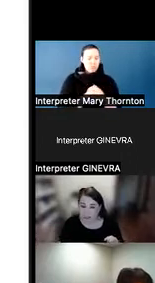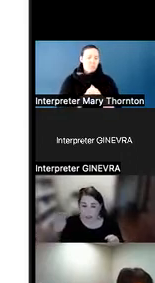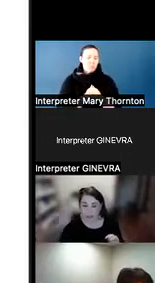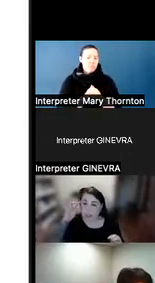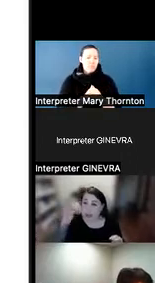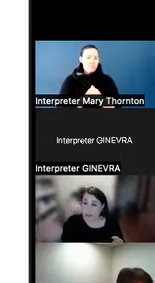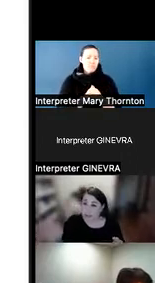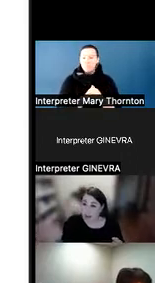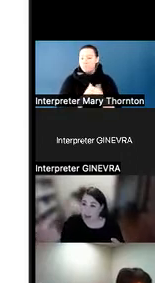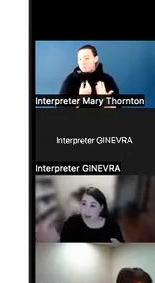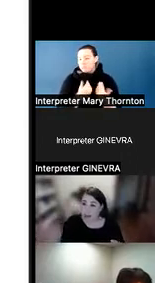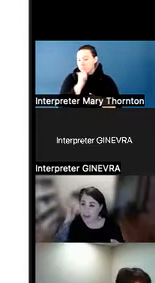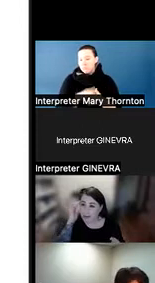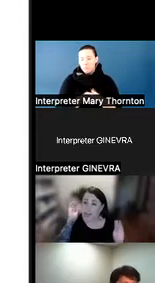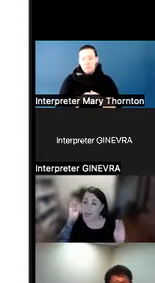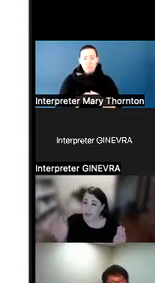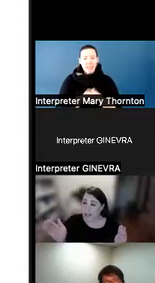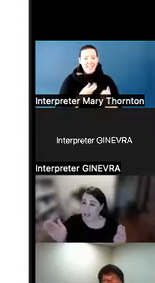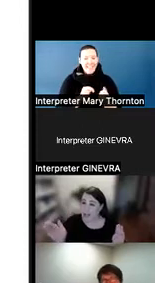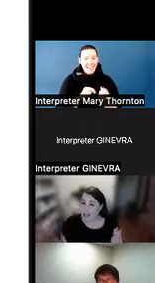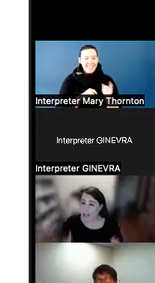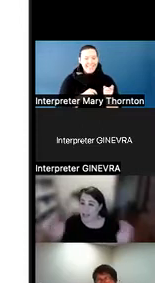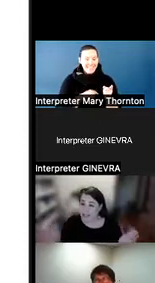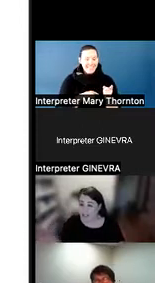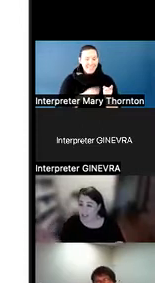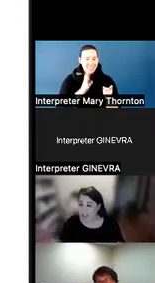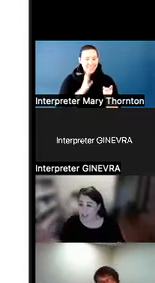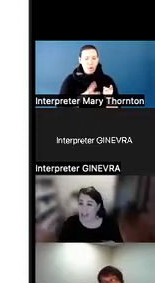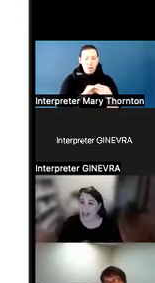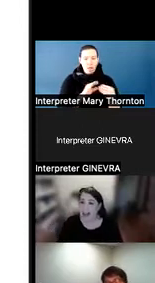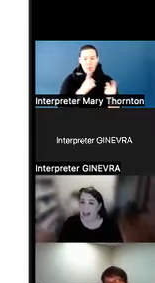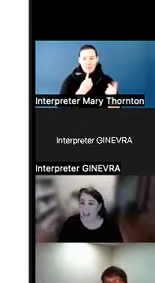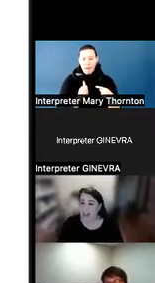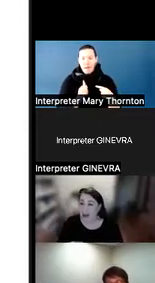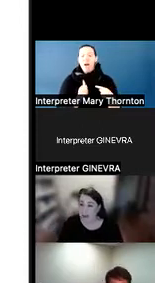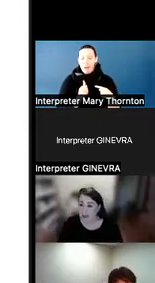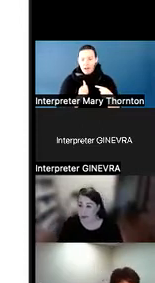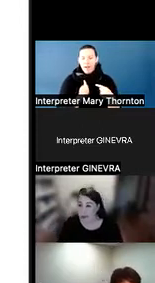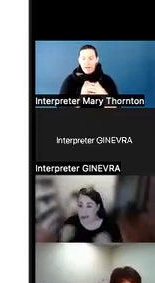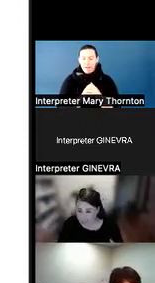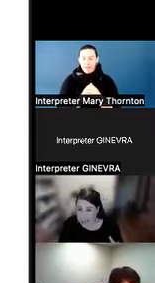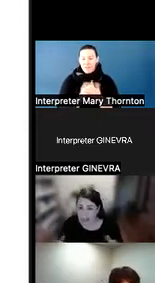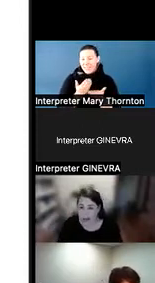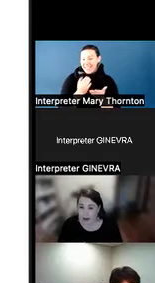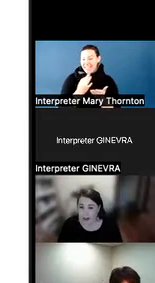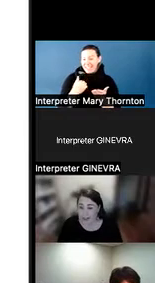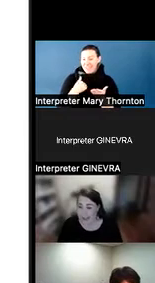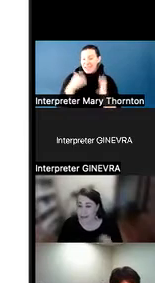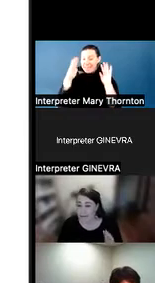And we should remember that, Patty, because maybe we should do that next time to see the difference. And so also thinking about--